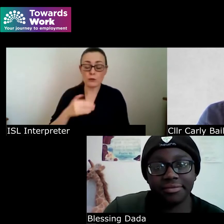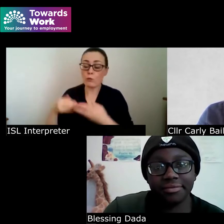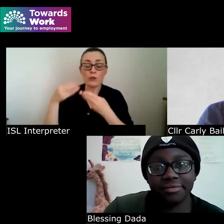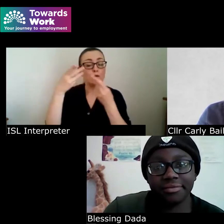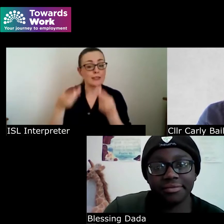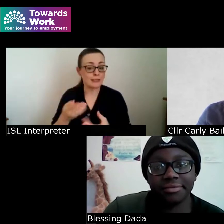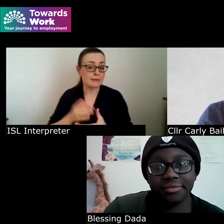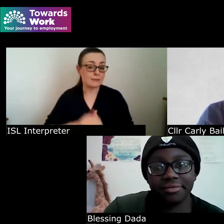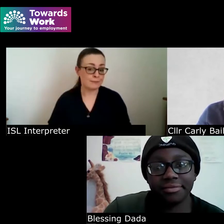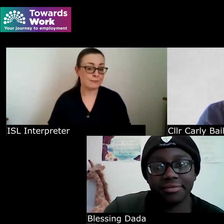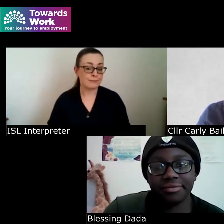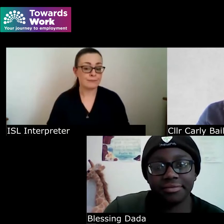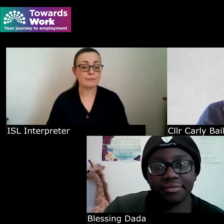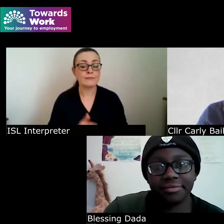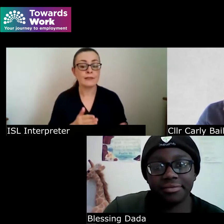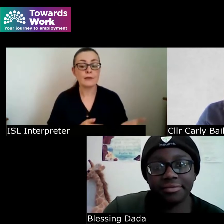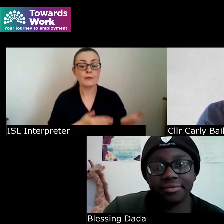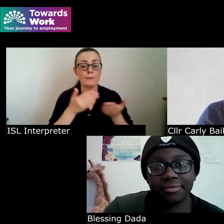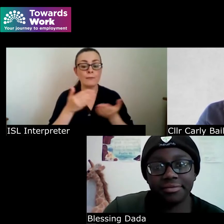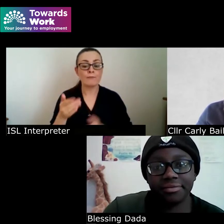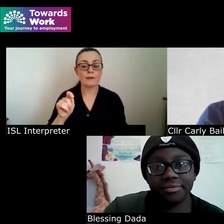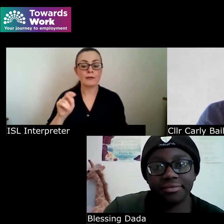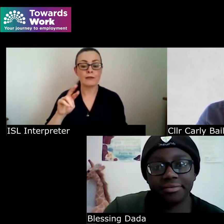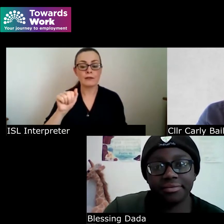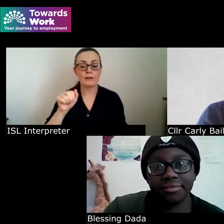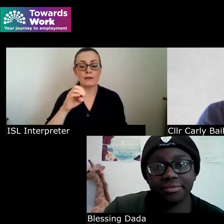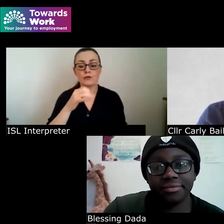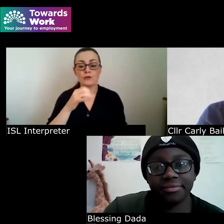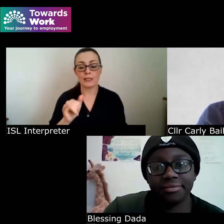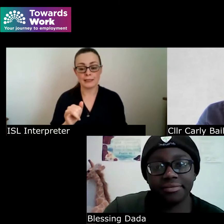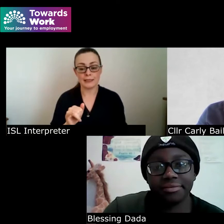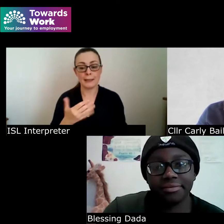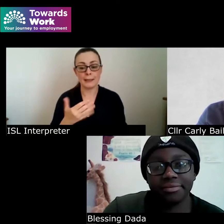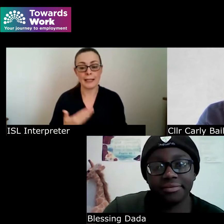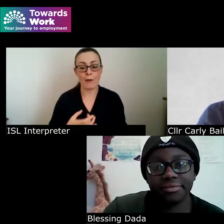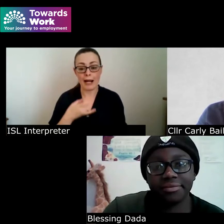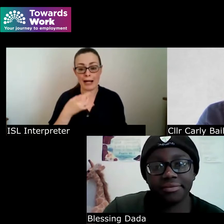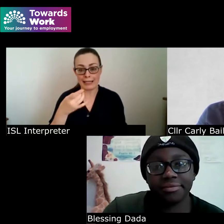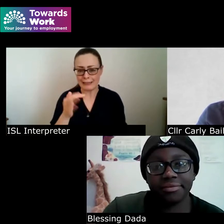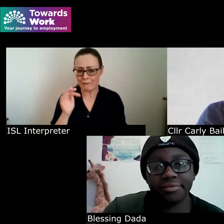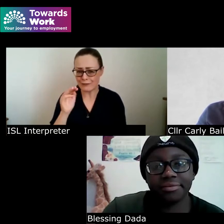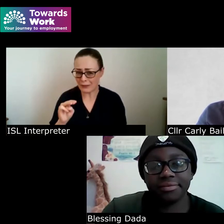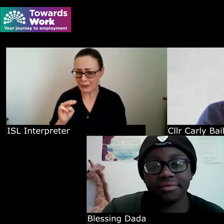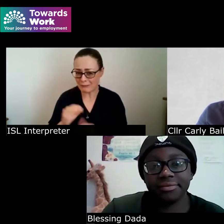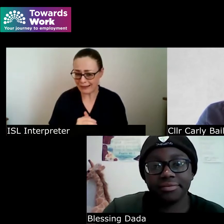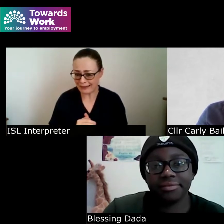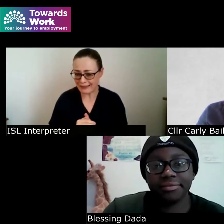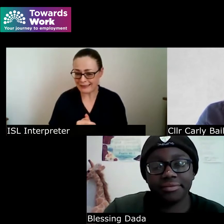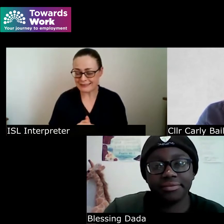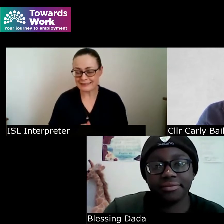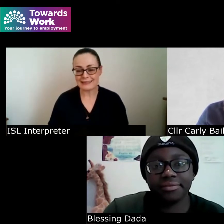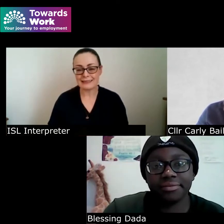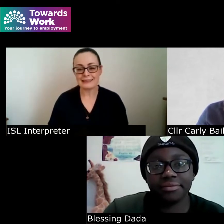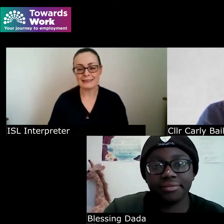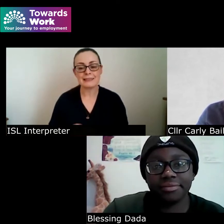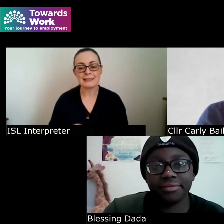um Tracy i might come to you if that's possible again just sort of asking the same thing what